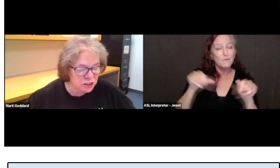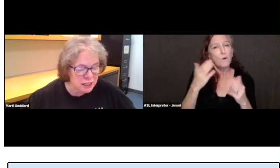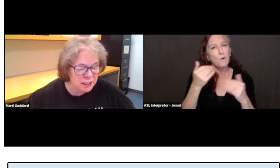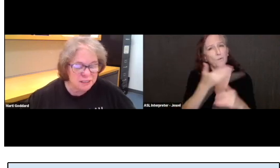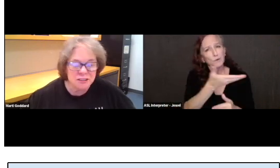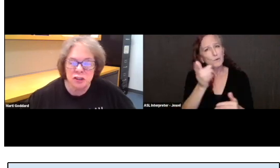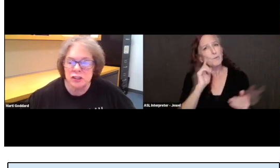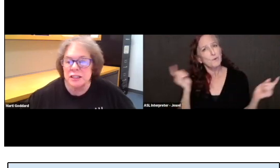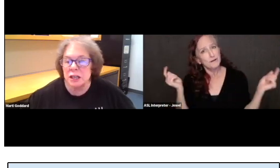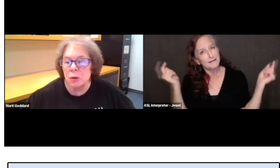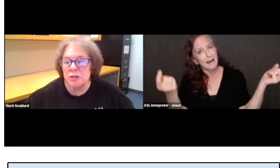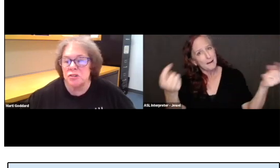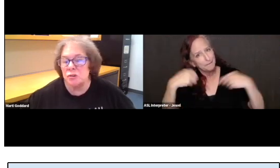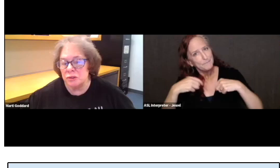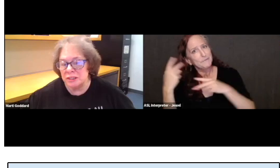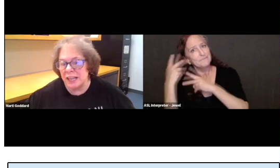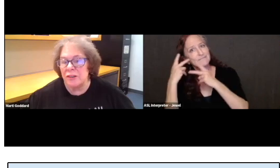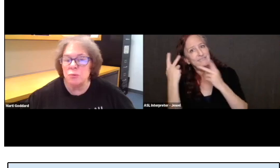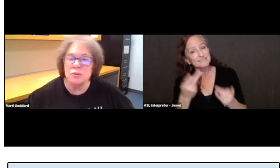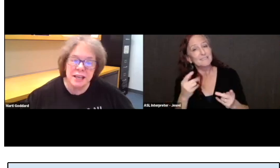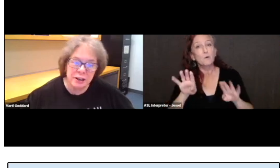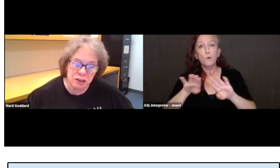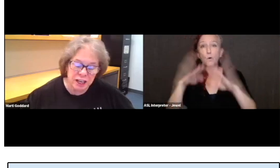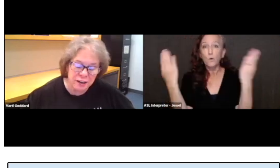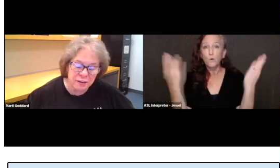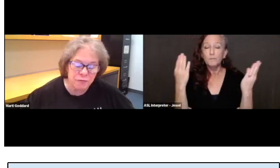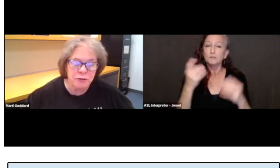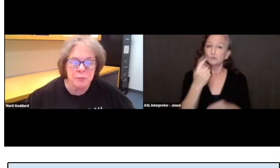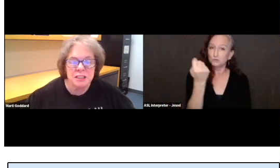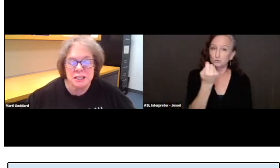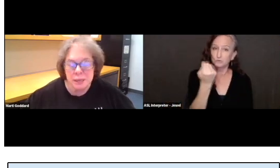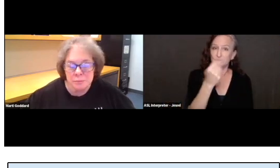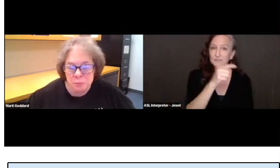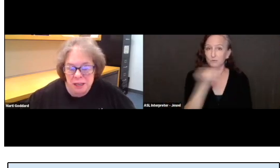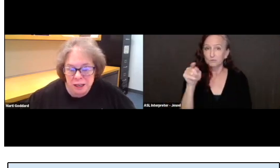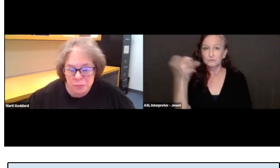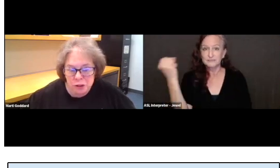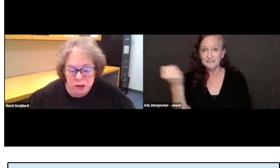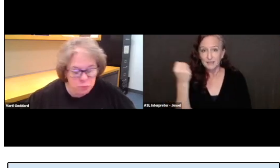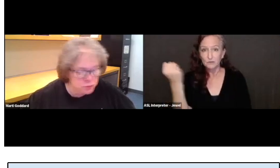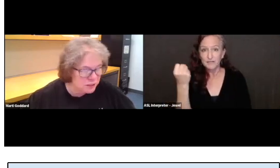It's currently open Tuesday through Saturday, from the time the main library opens